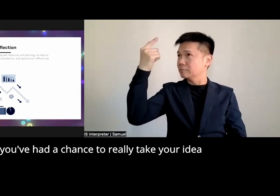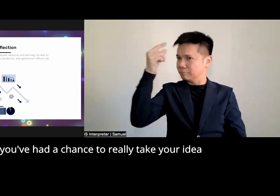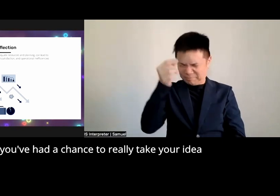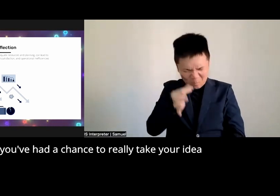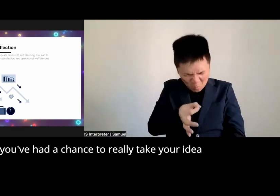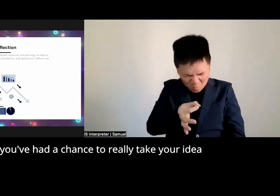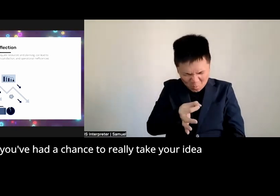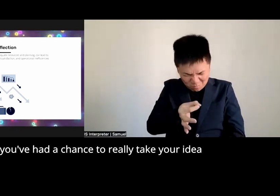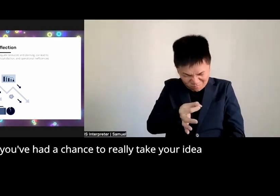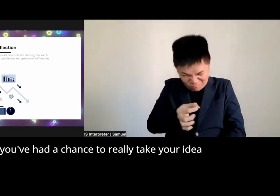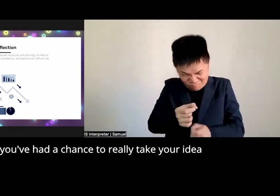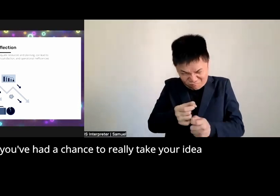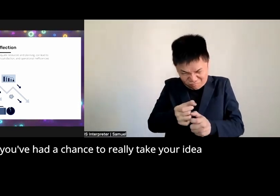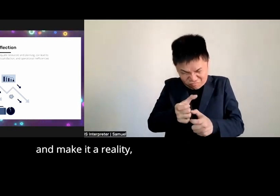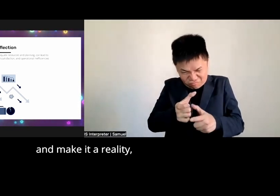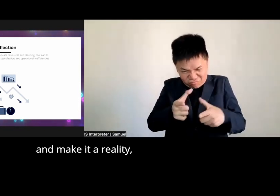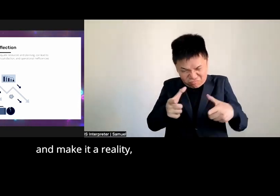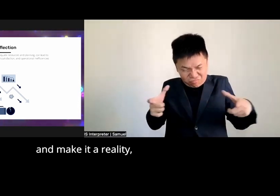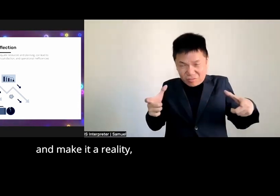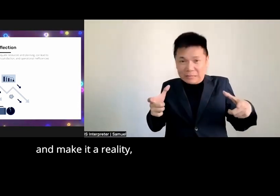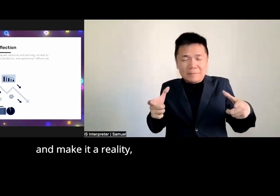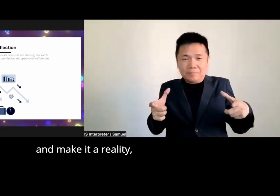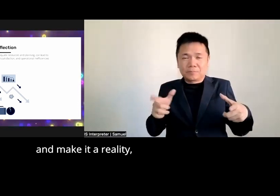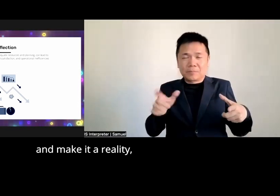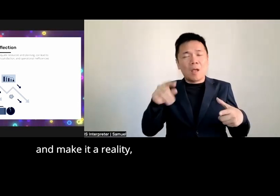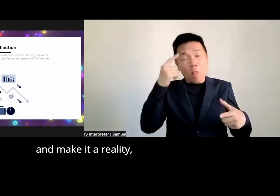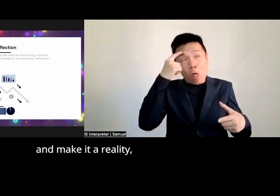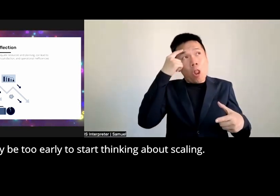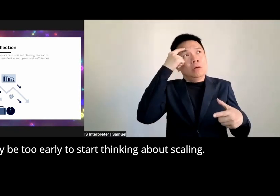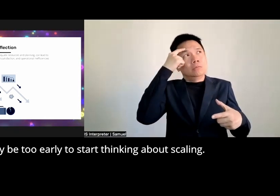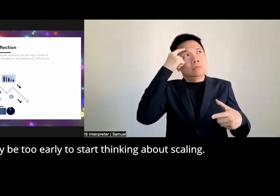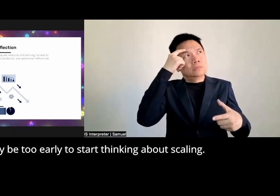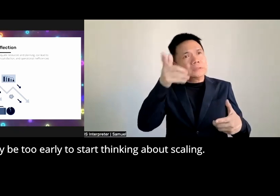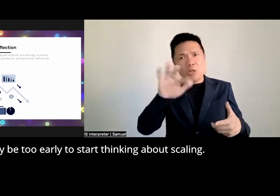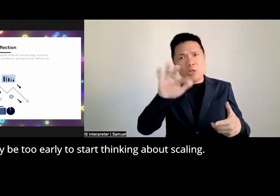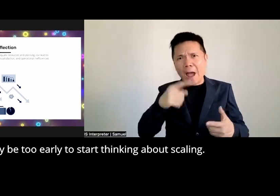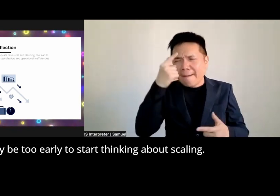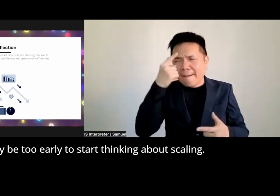be called a minimum viable product before you've had a chance to really take your idea and make it